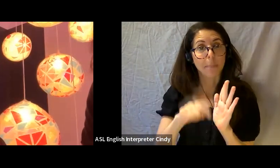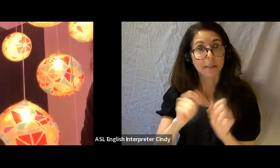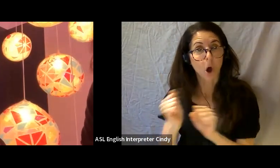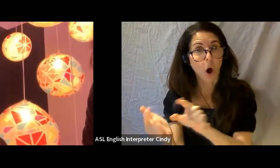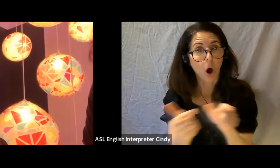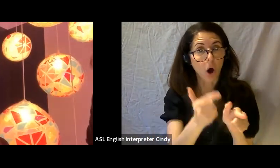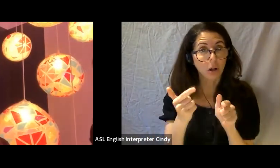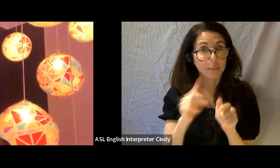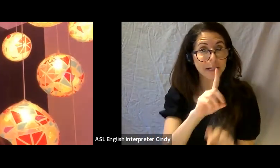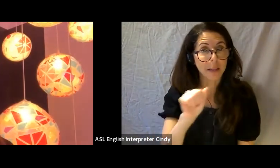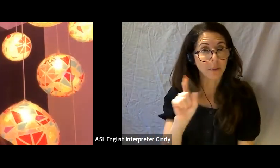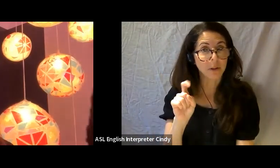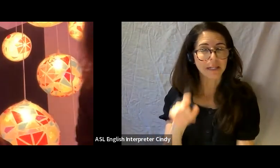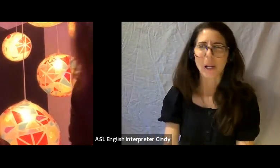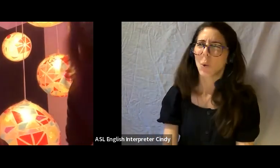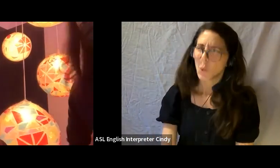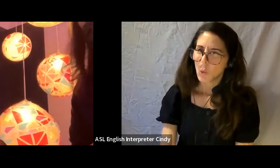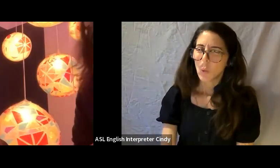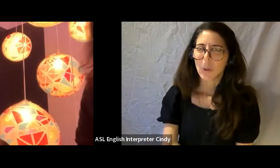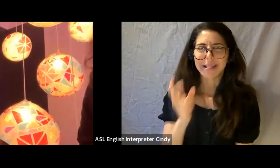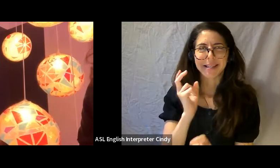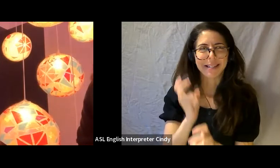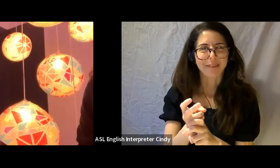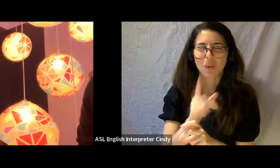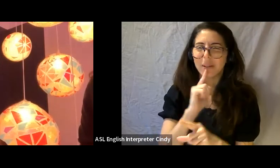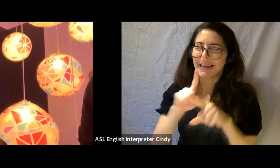That one’s sort of tricky, that one’s really done on a case by case basis